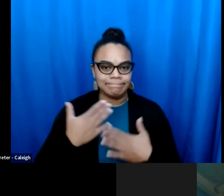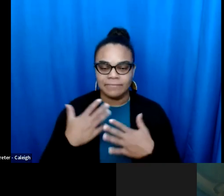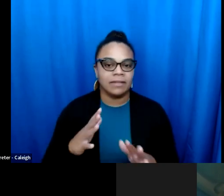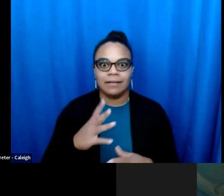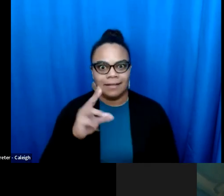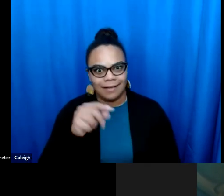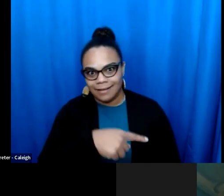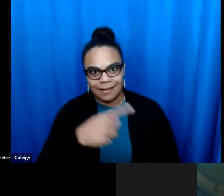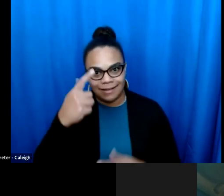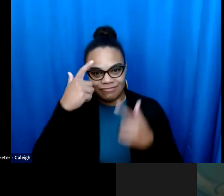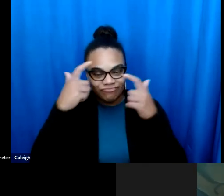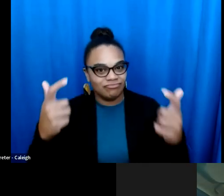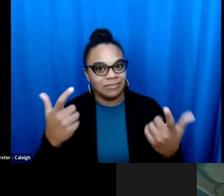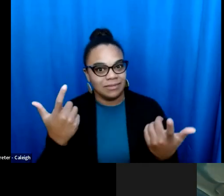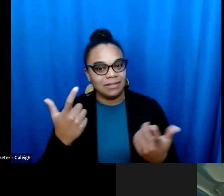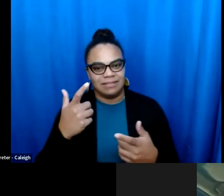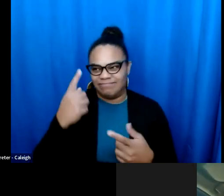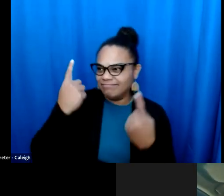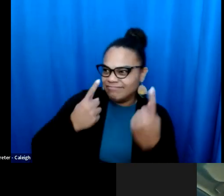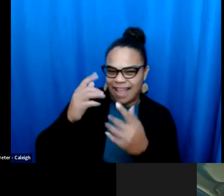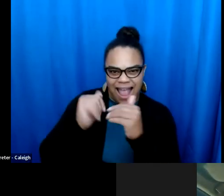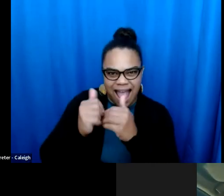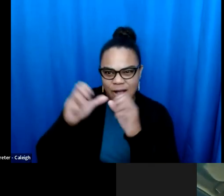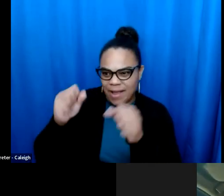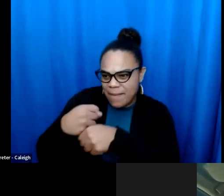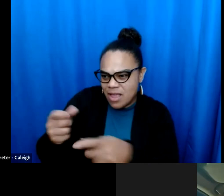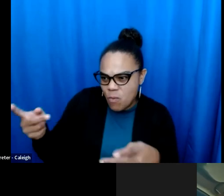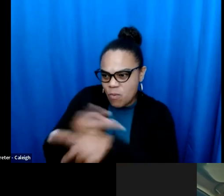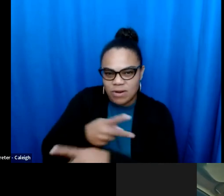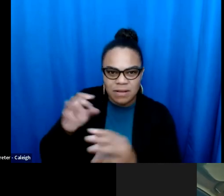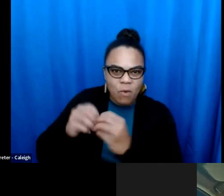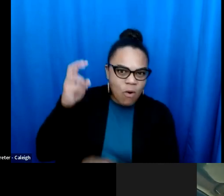in a period of deep self-reflection. Instead, what they said is, how can we make it harder